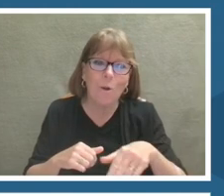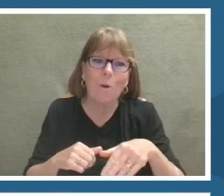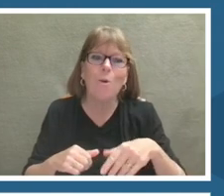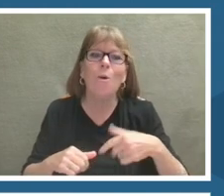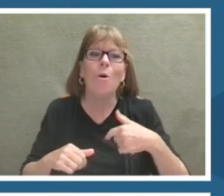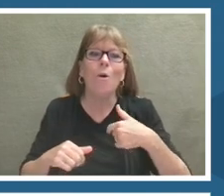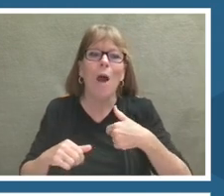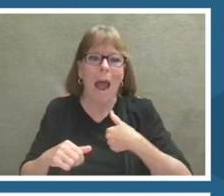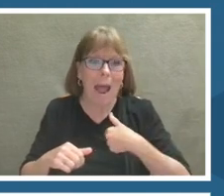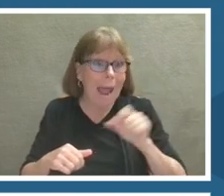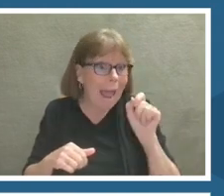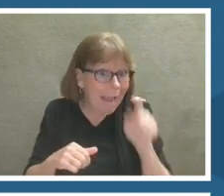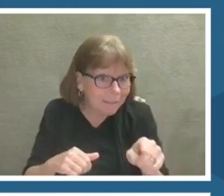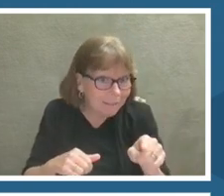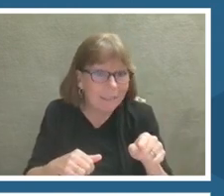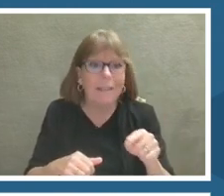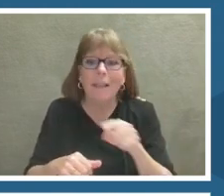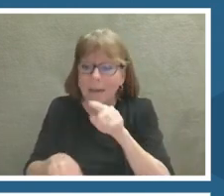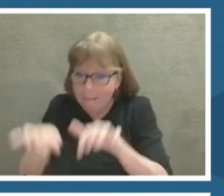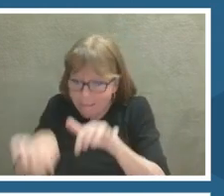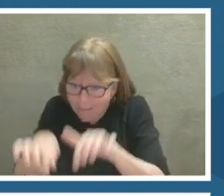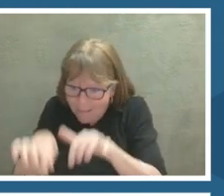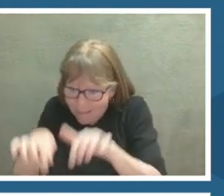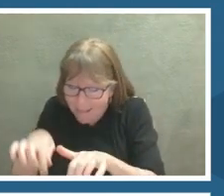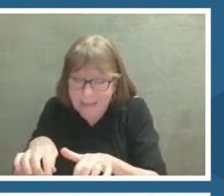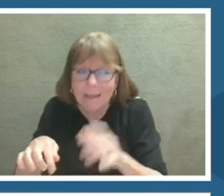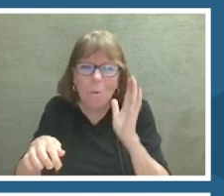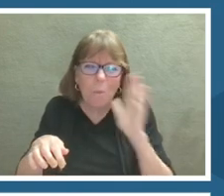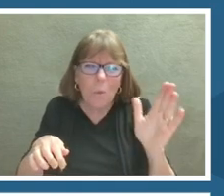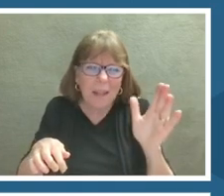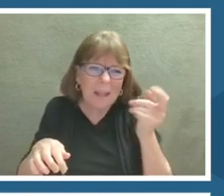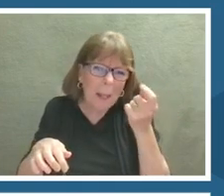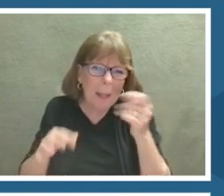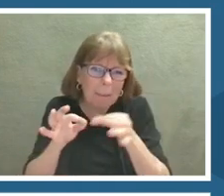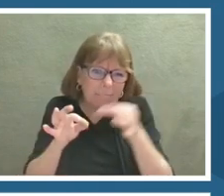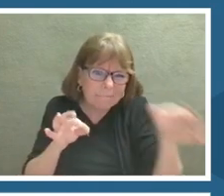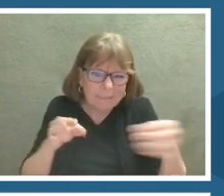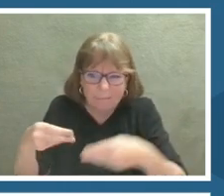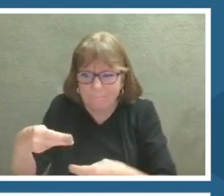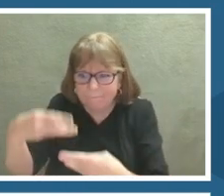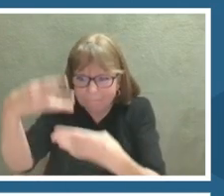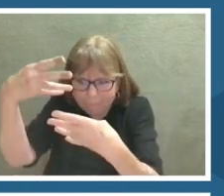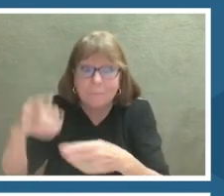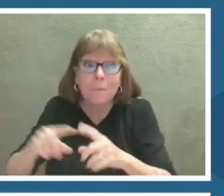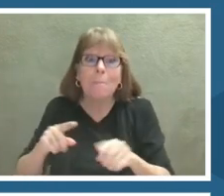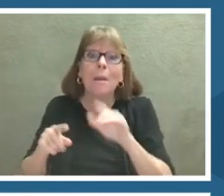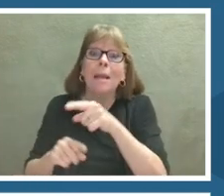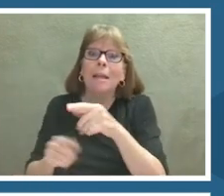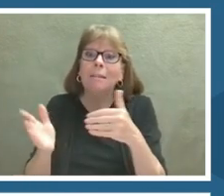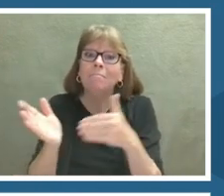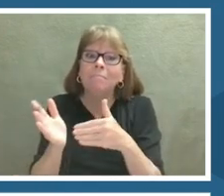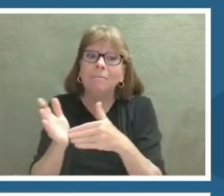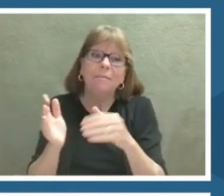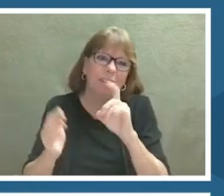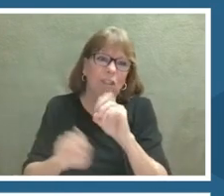in and for me to see them. Dr. Arcand specializes in using data to tell stories.